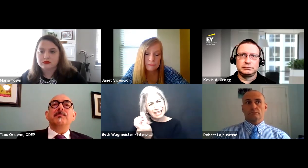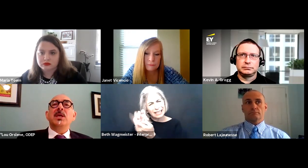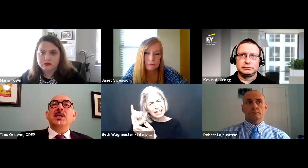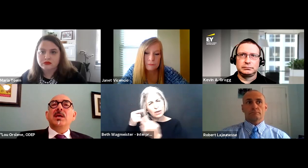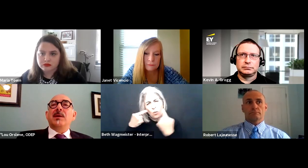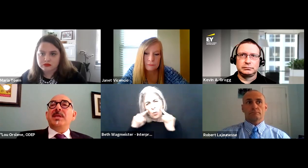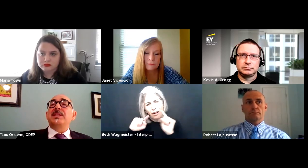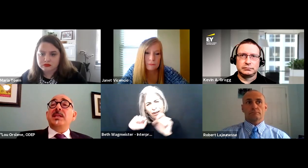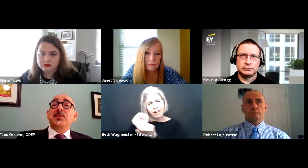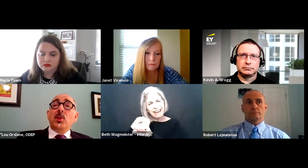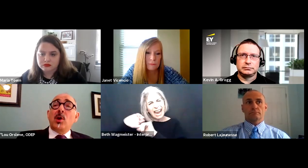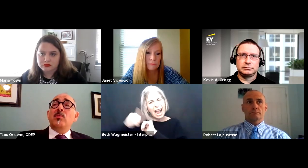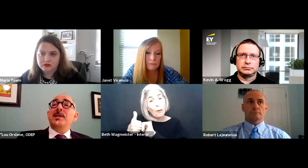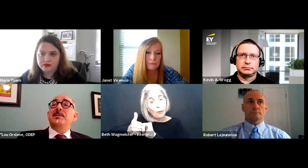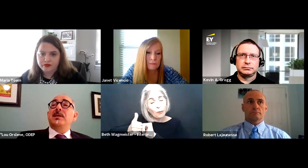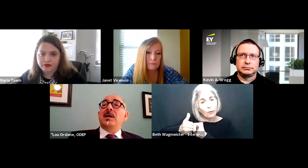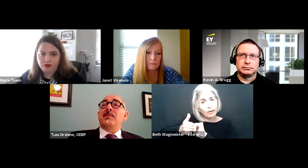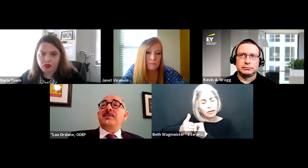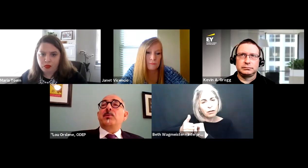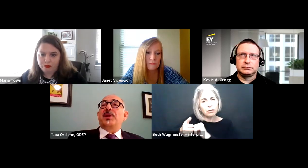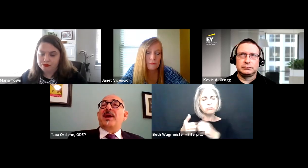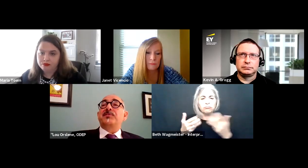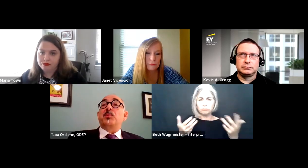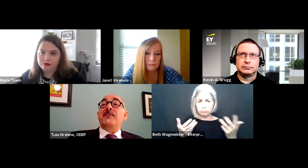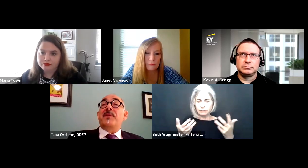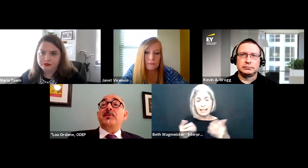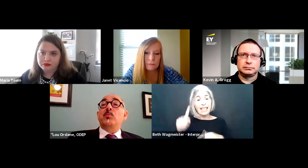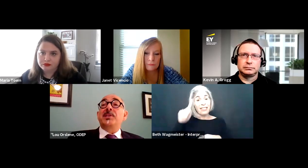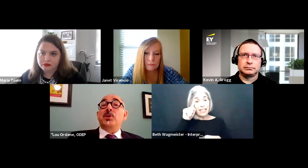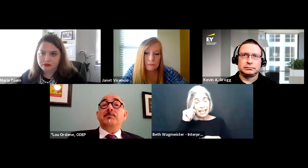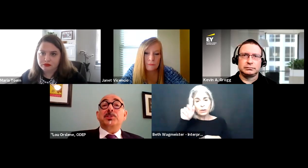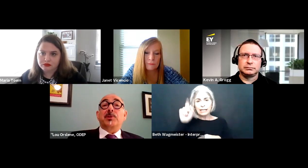spaces, right? How exactly is that going to work.